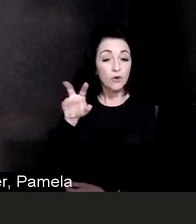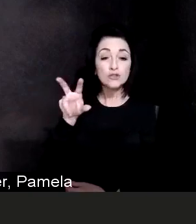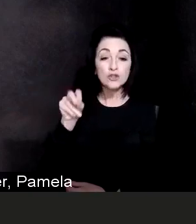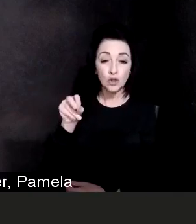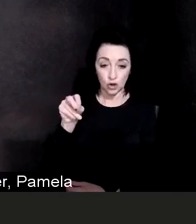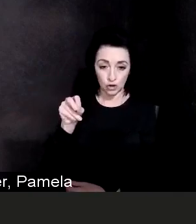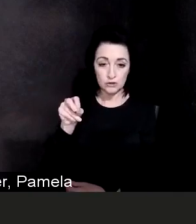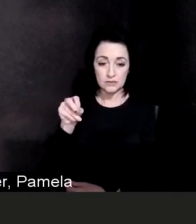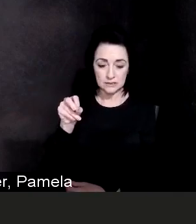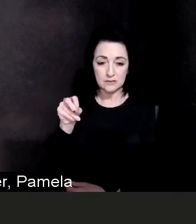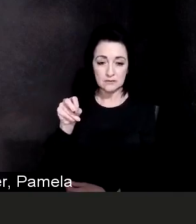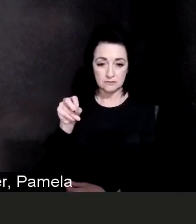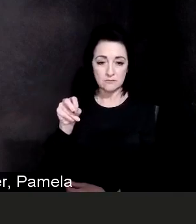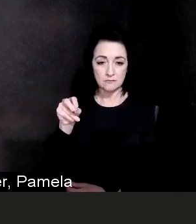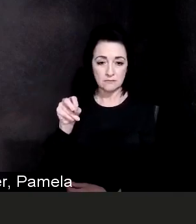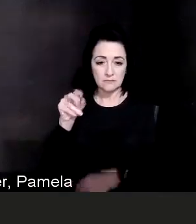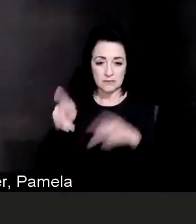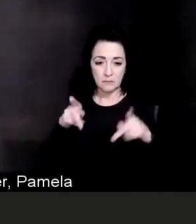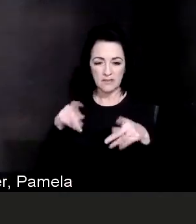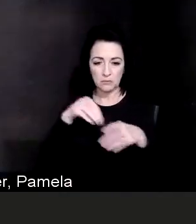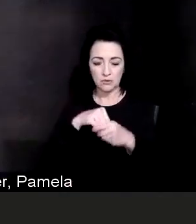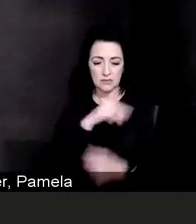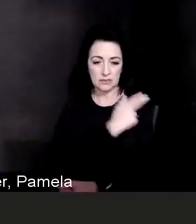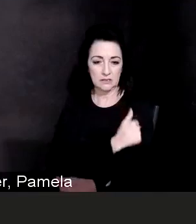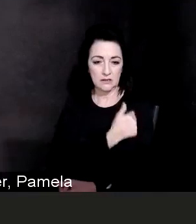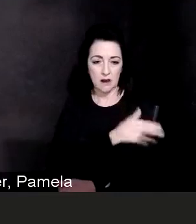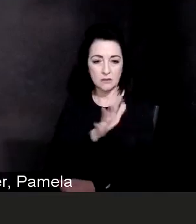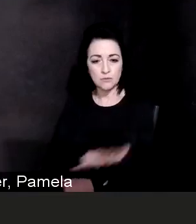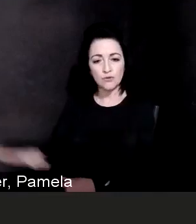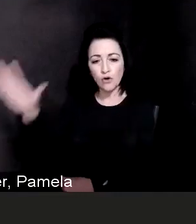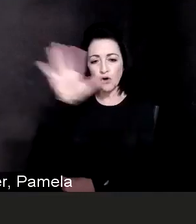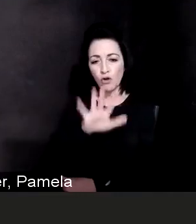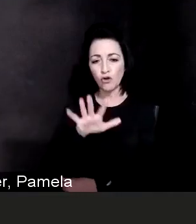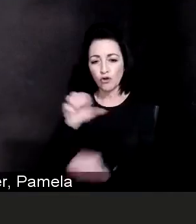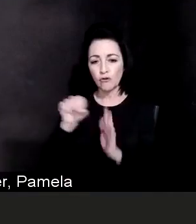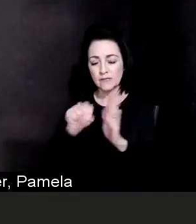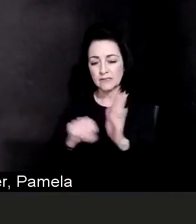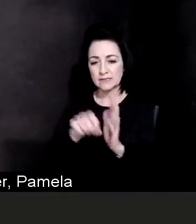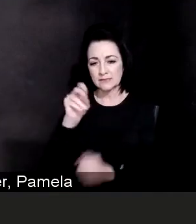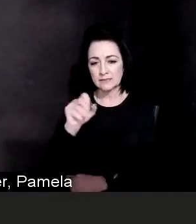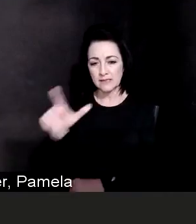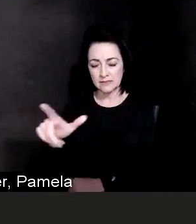throughout the state of Delaware and out of those 431 hospitalized patients